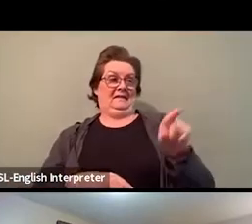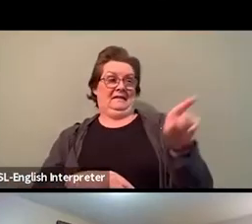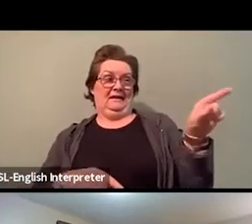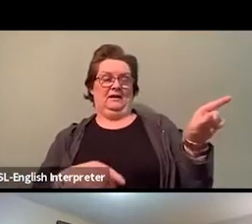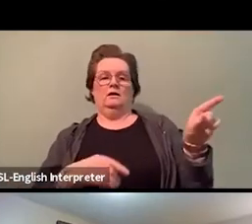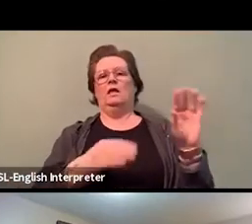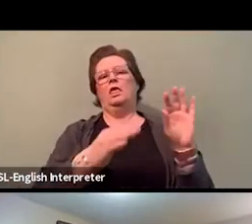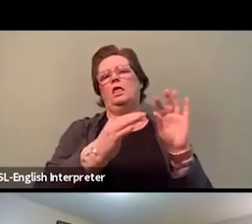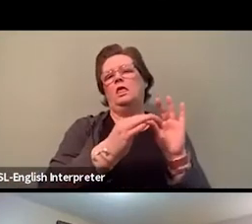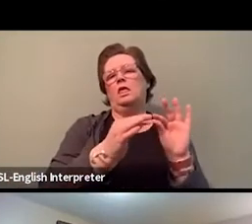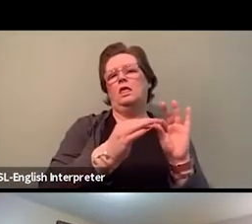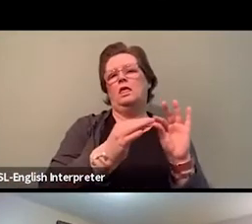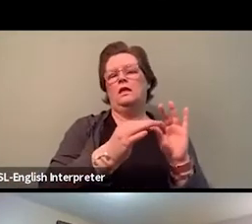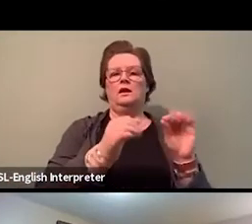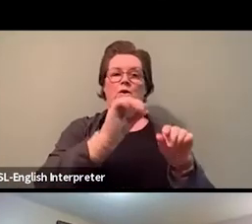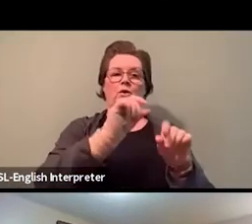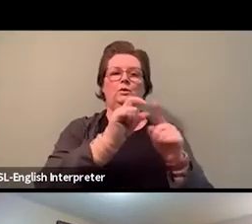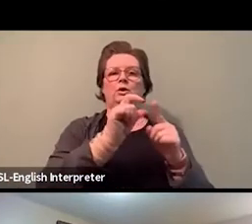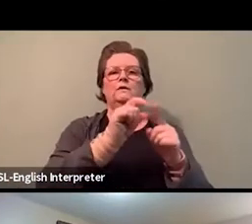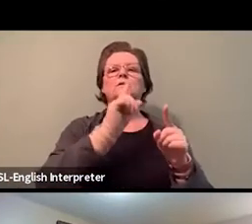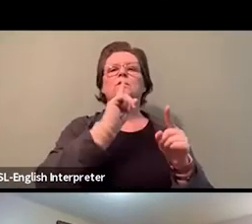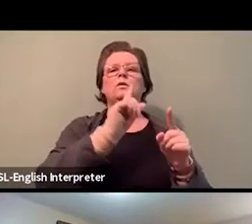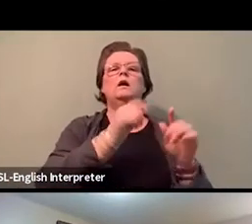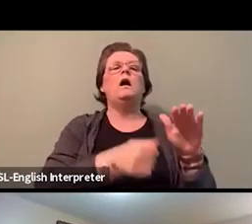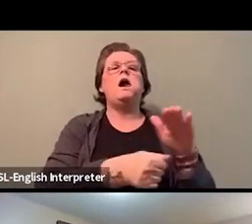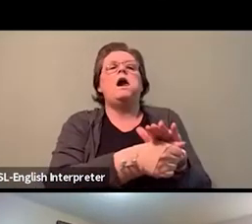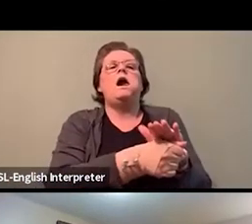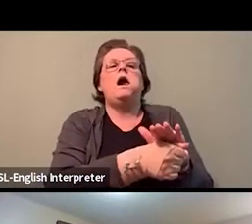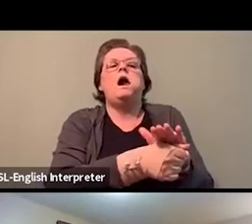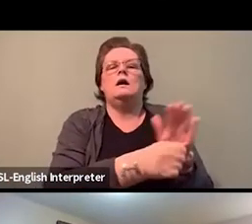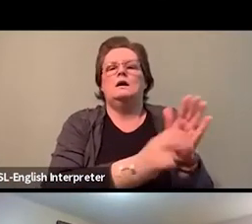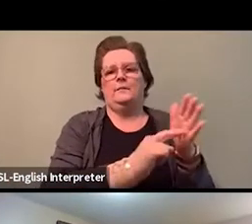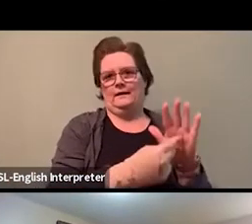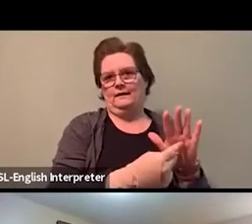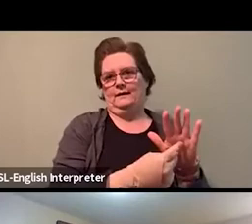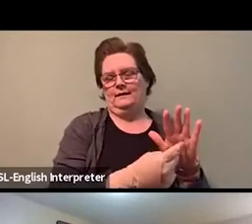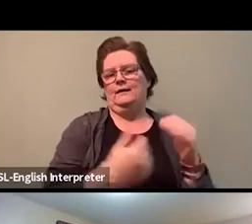coded language that props up racism against black women,